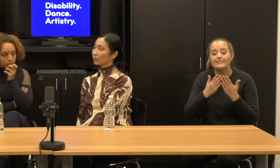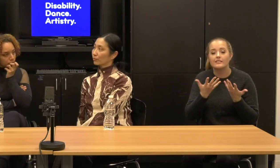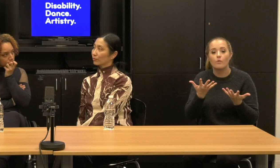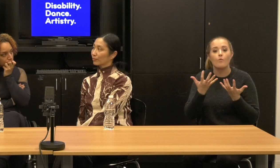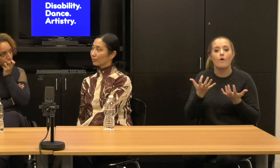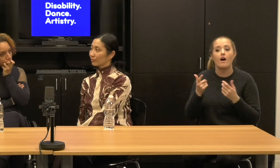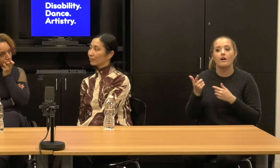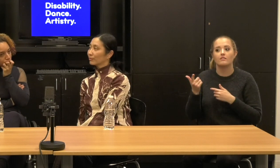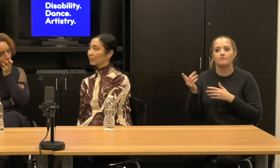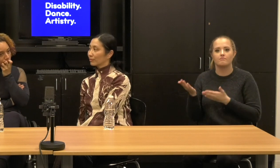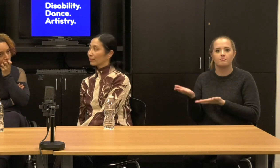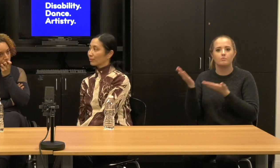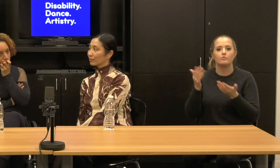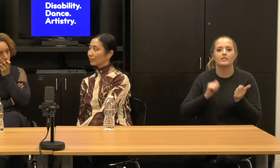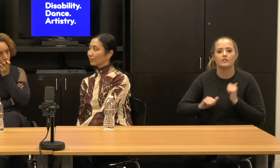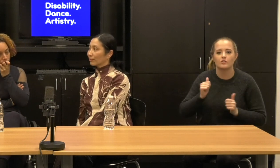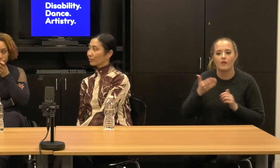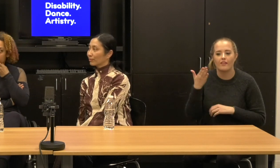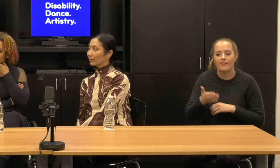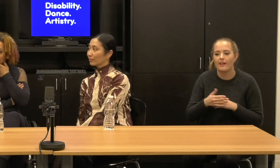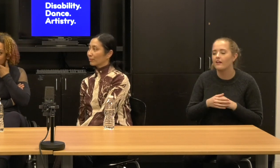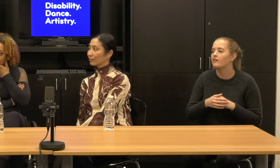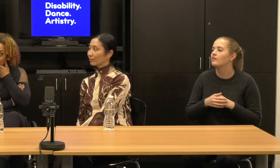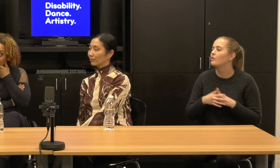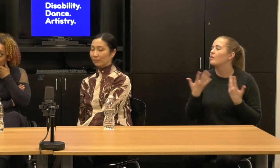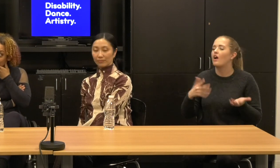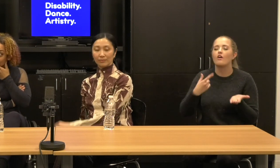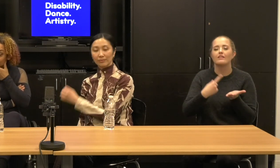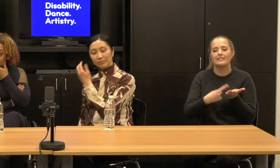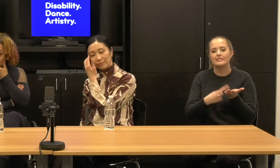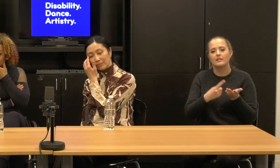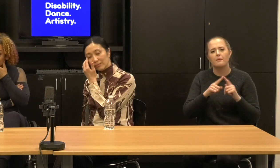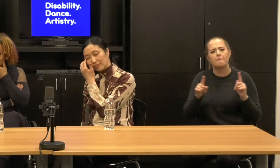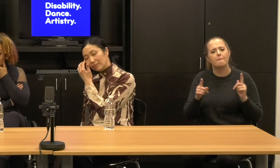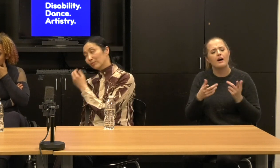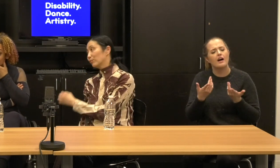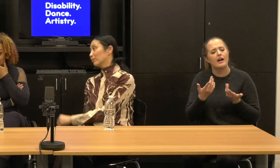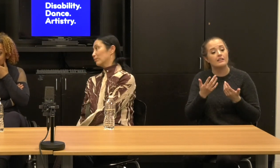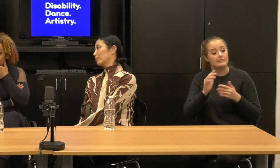in terms of setting up your tour, like how, how, what are the considerations, what do